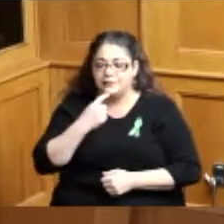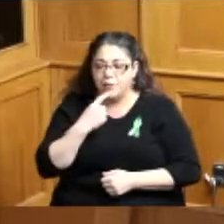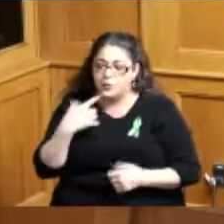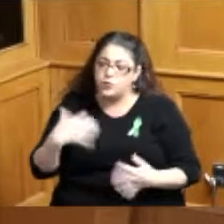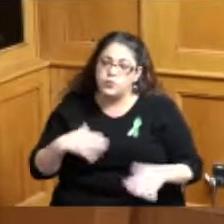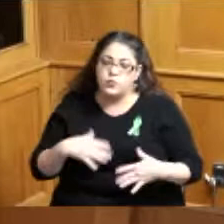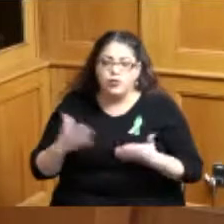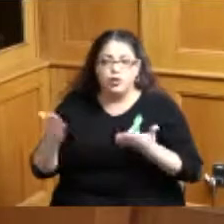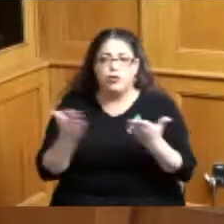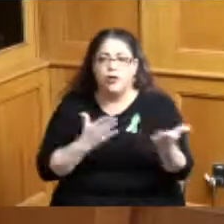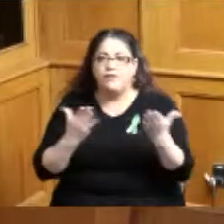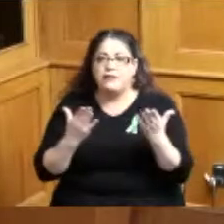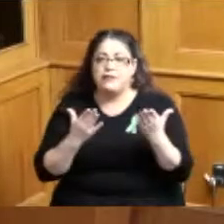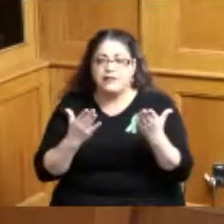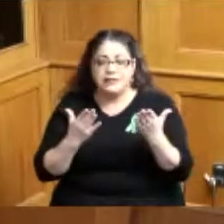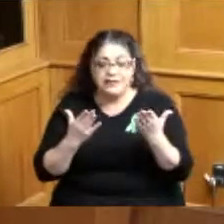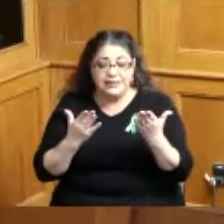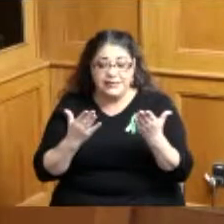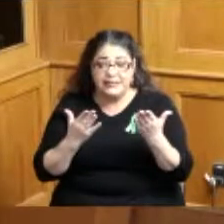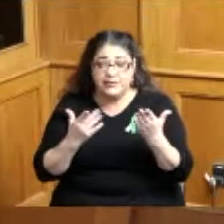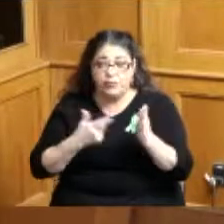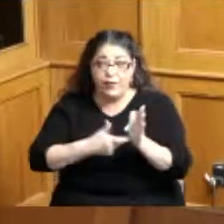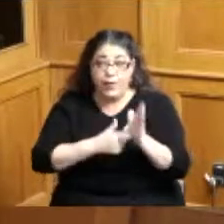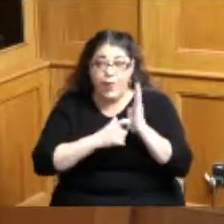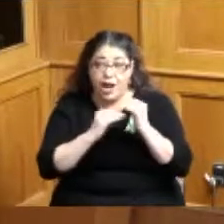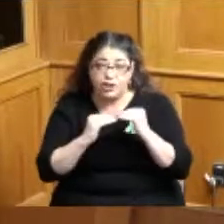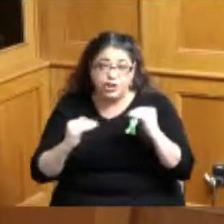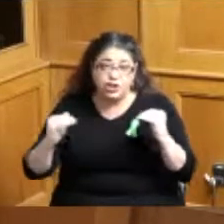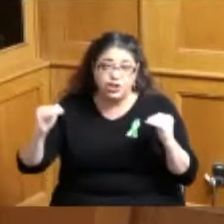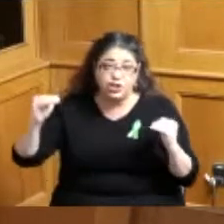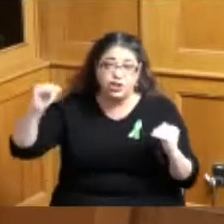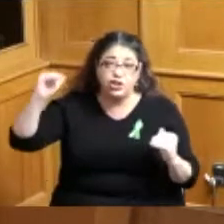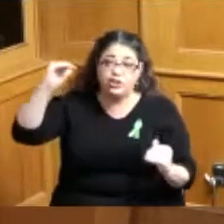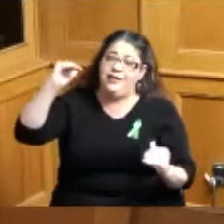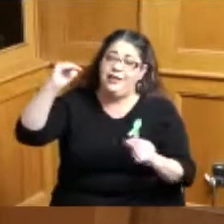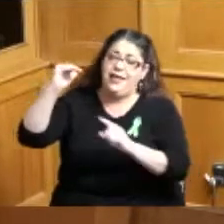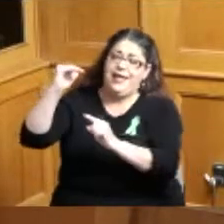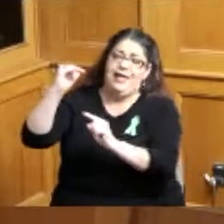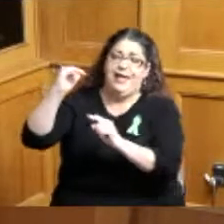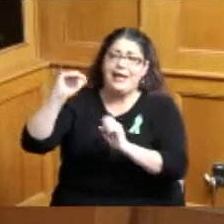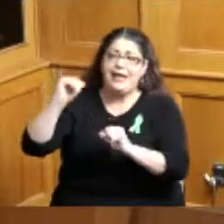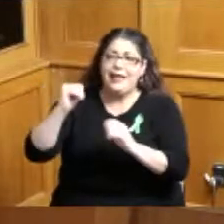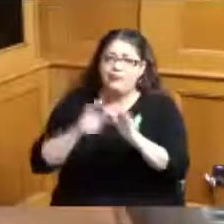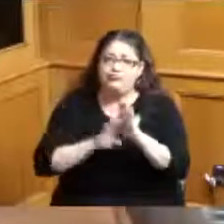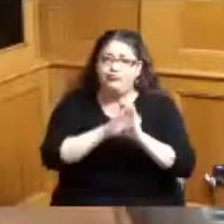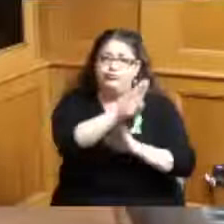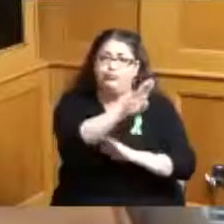service has escalated dramatically over the last two years after coming from a